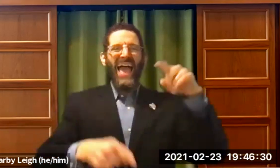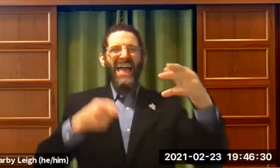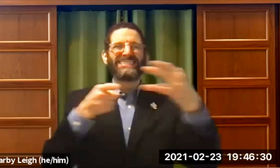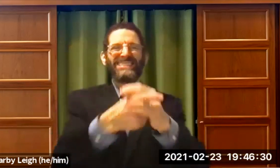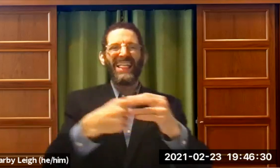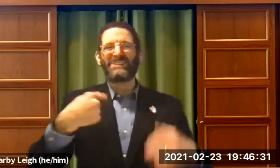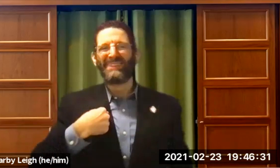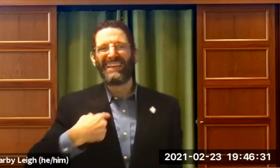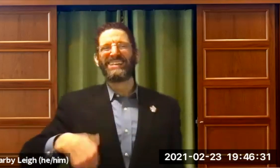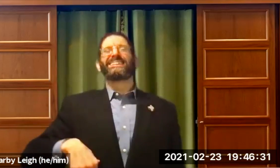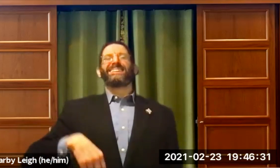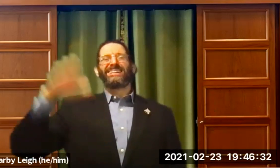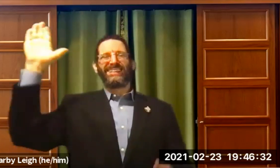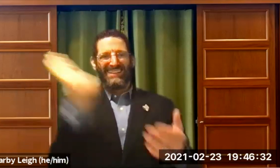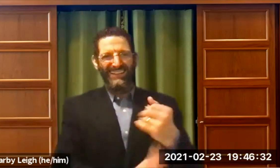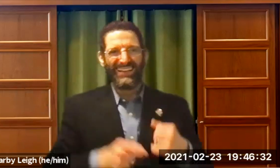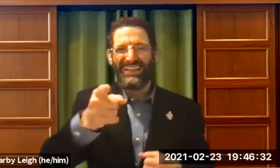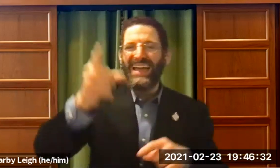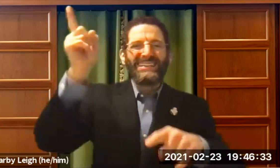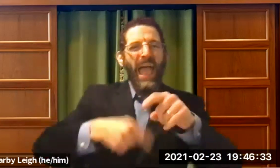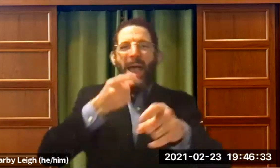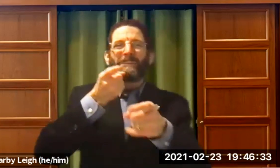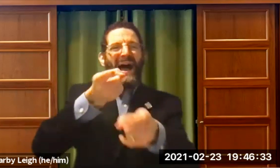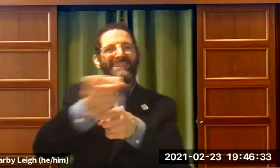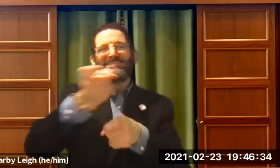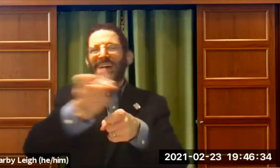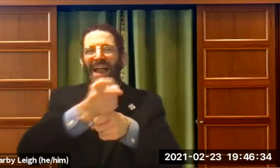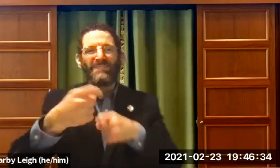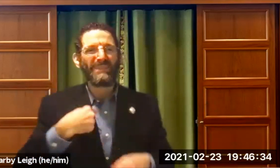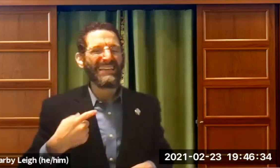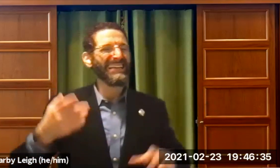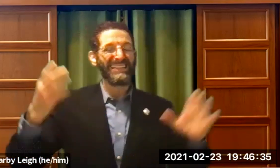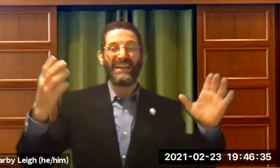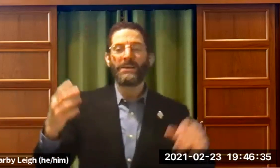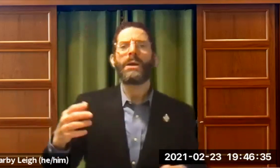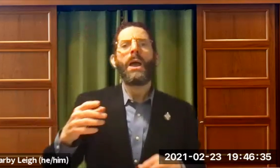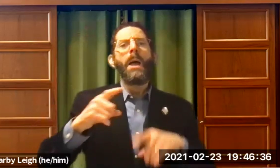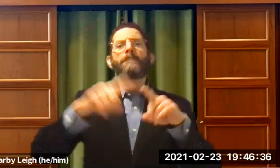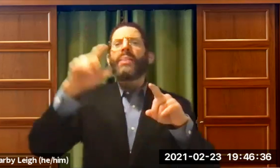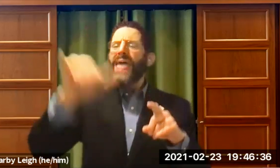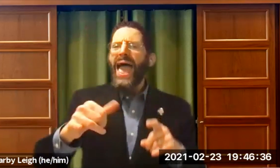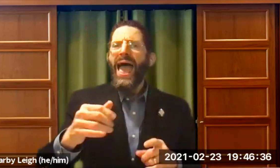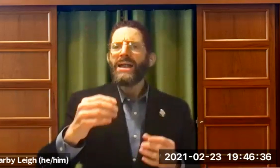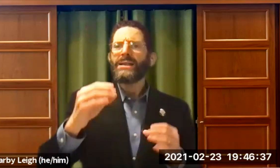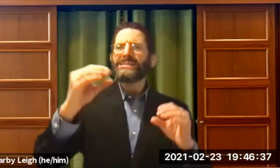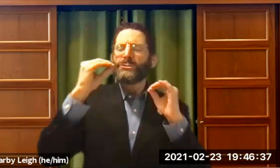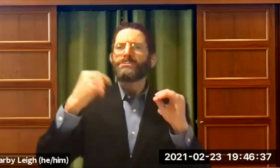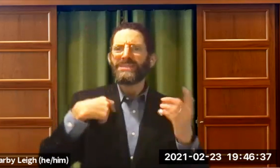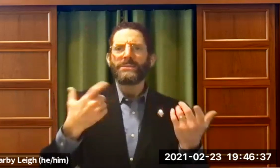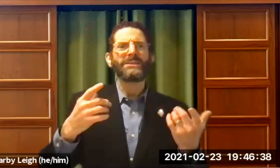line in the whole Torah. That you can't get in my way. You can't make fun of me. But that